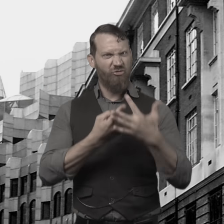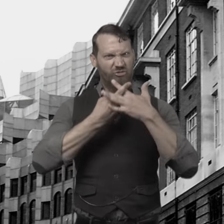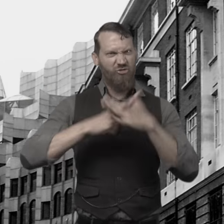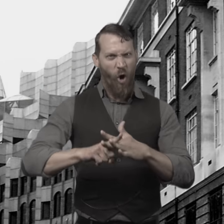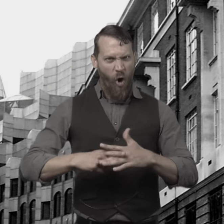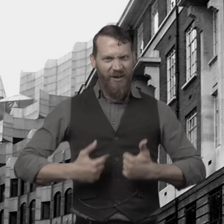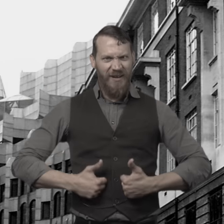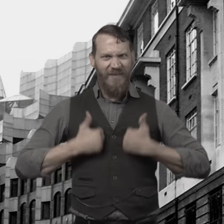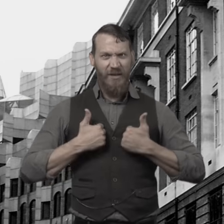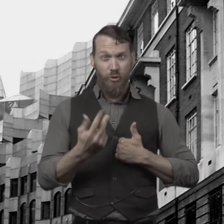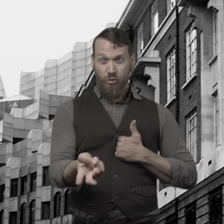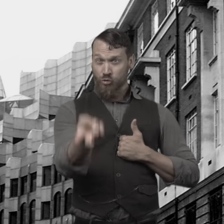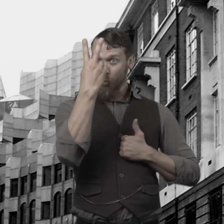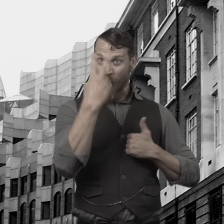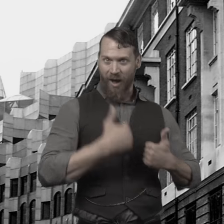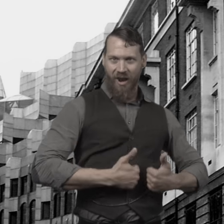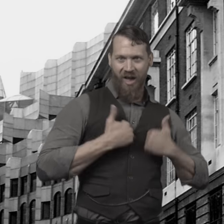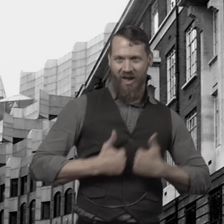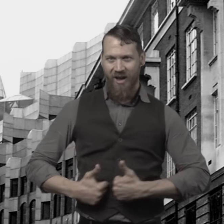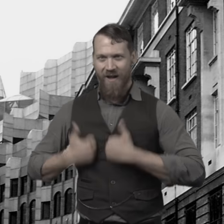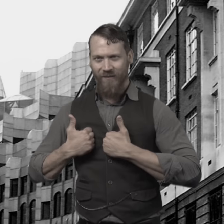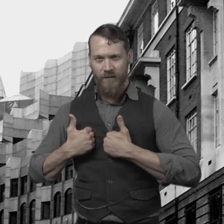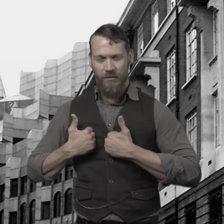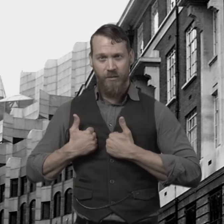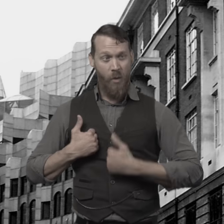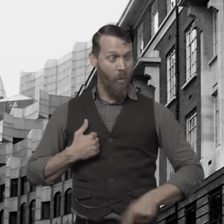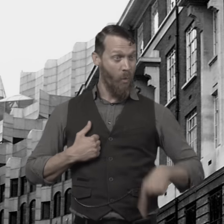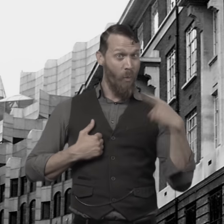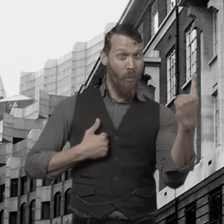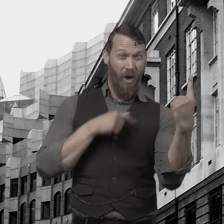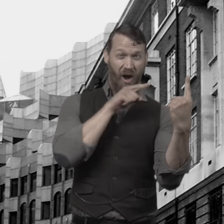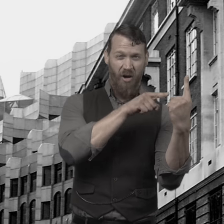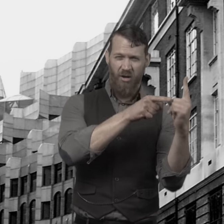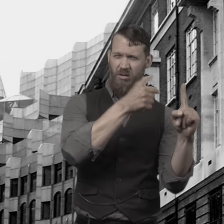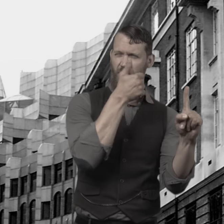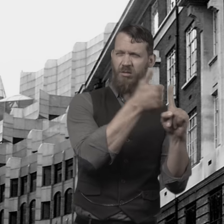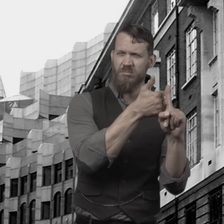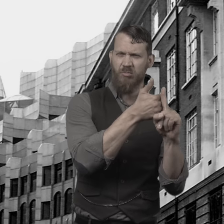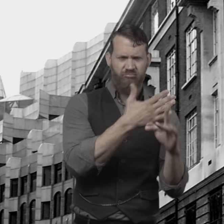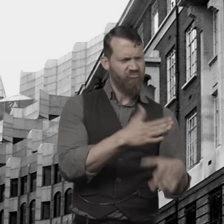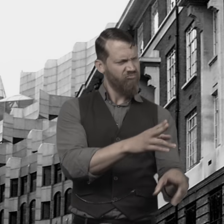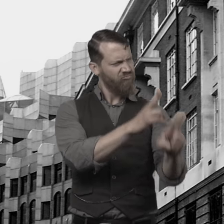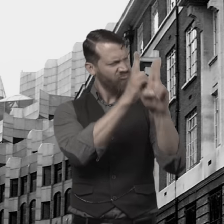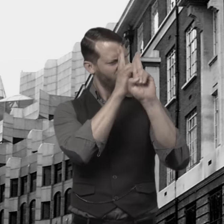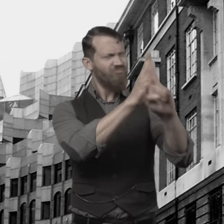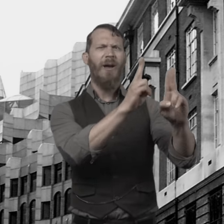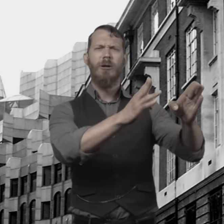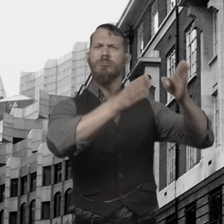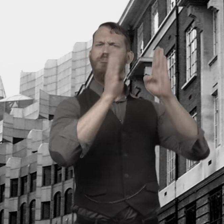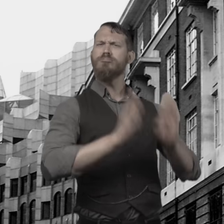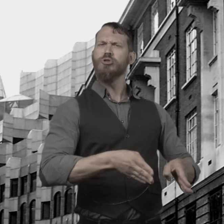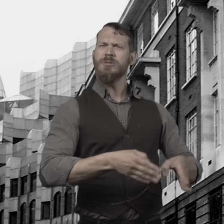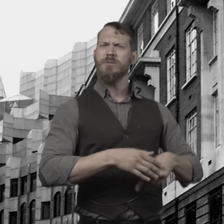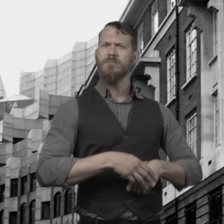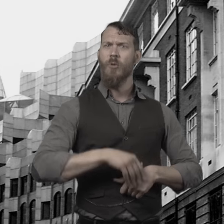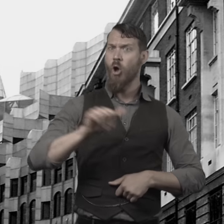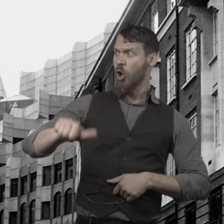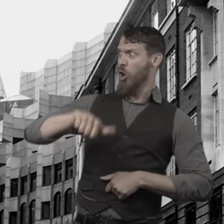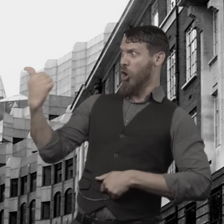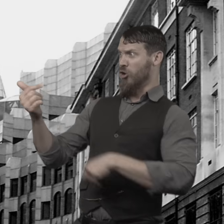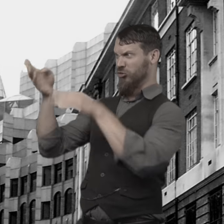Now, Dr. Jekyll lived two lives, one as a very well-respected citizen.